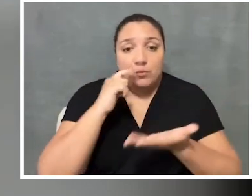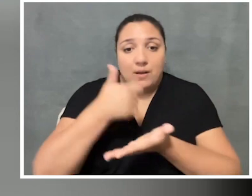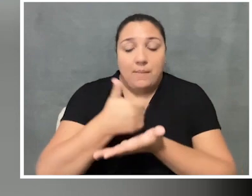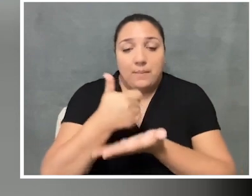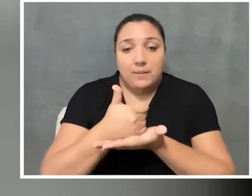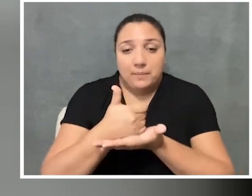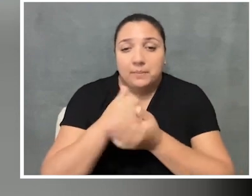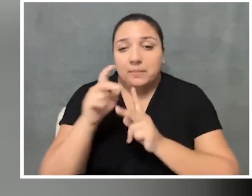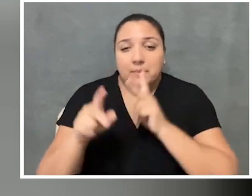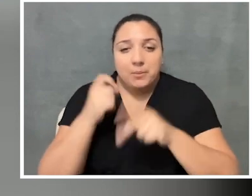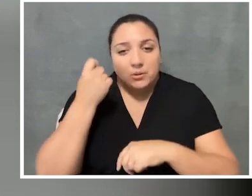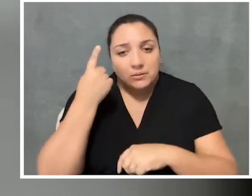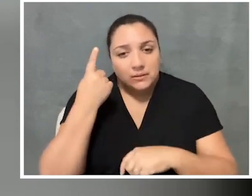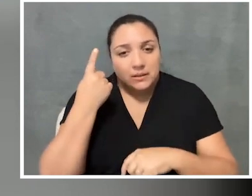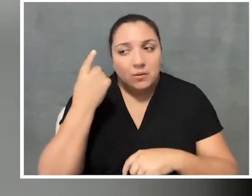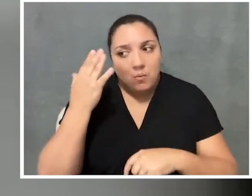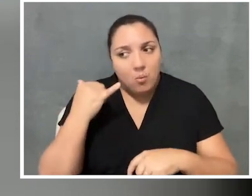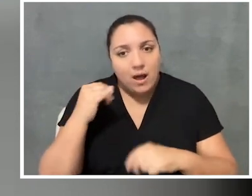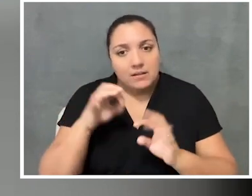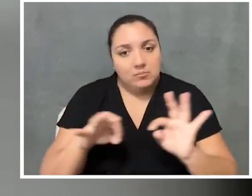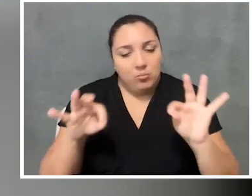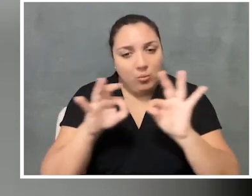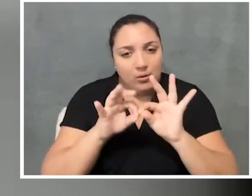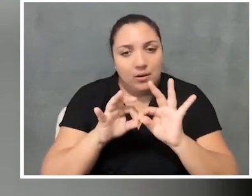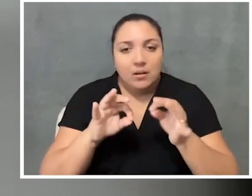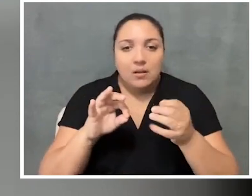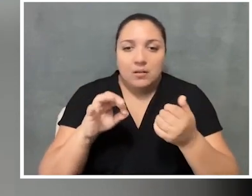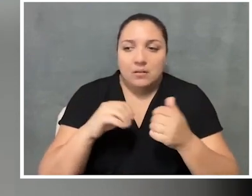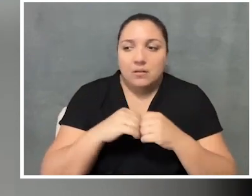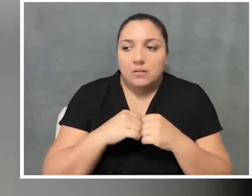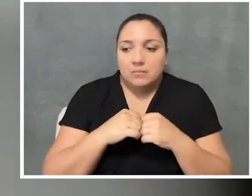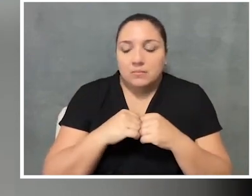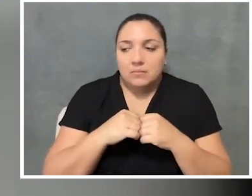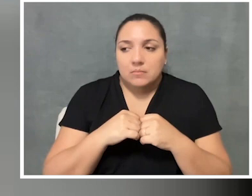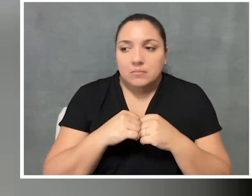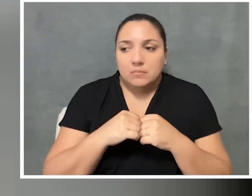in sort of helping people understand why this is important and how they can apply it to what they do.